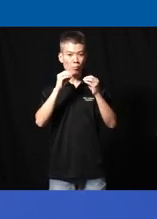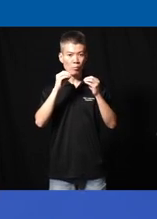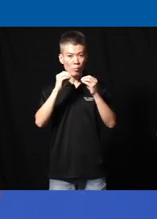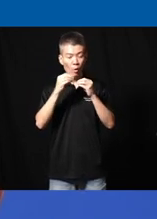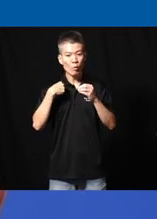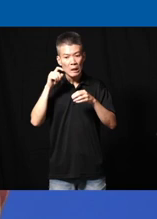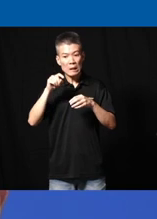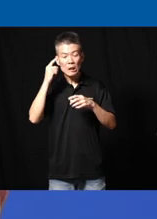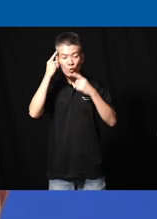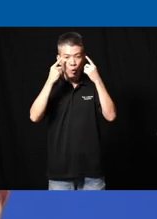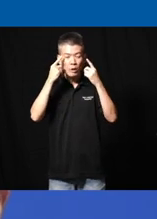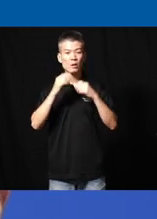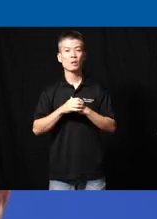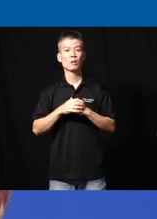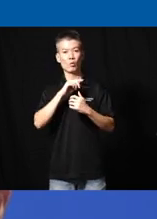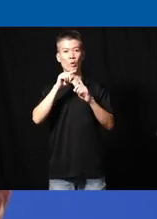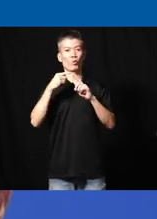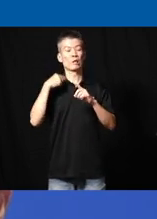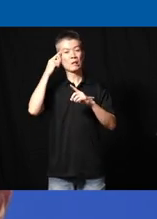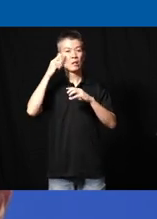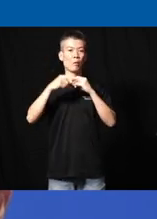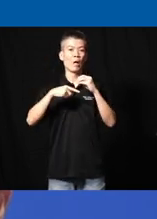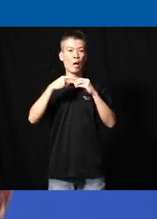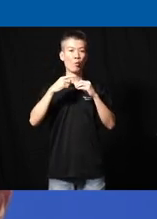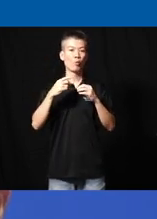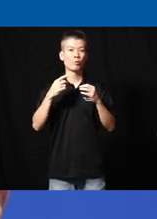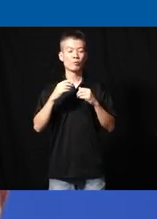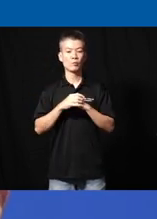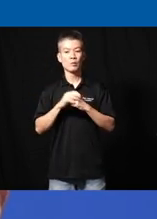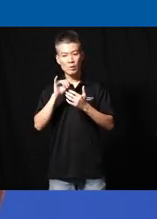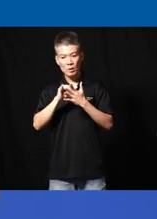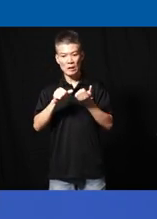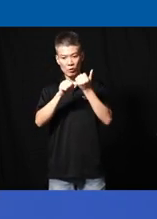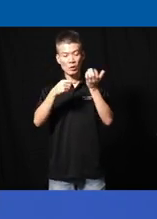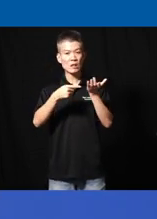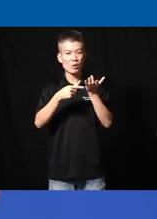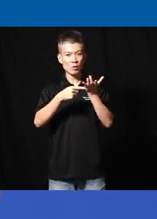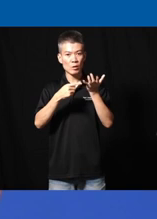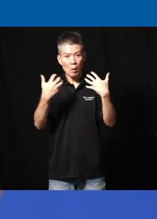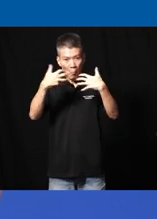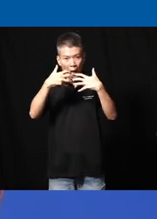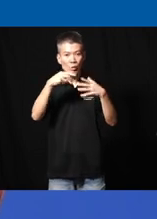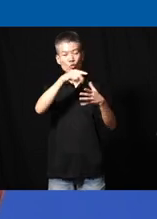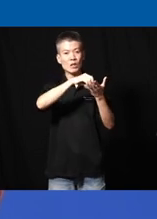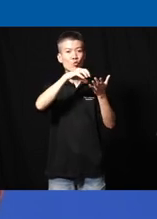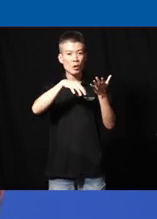we need to consider when when thinking about um the ass technology match to the student so I I